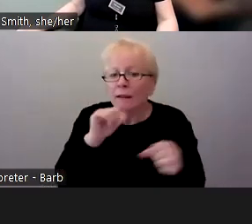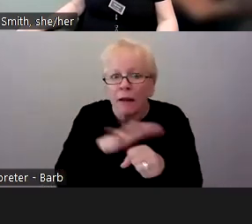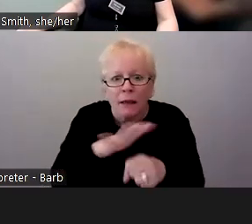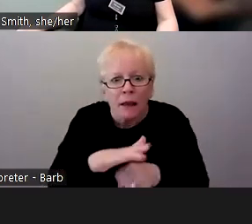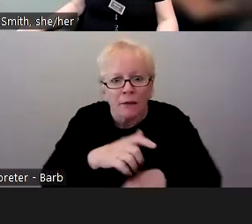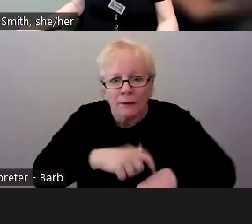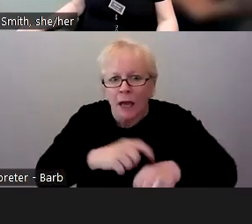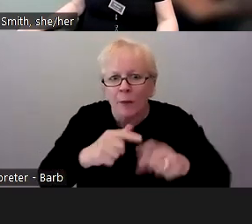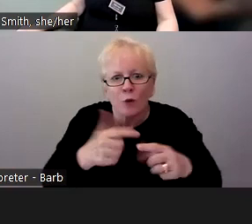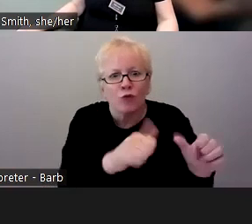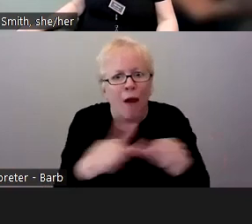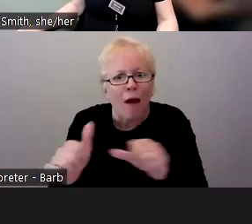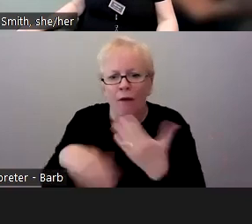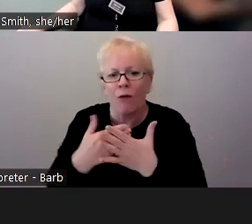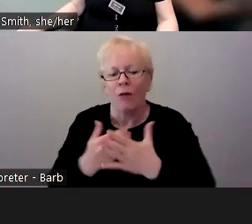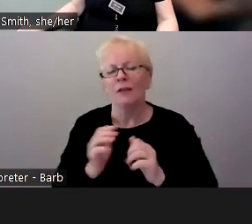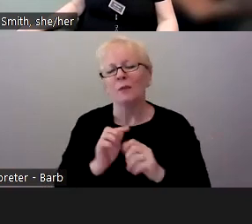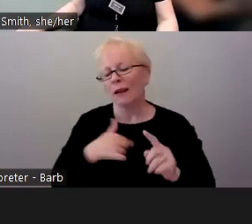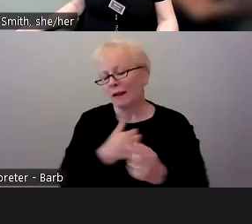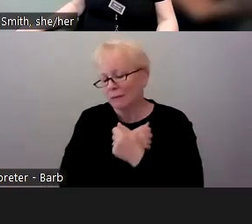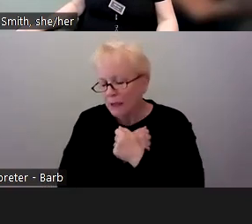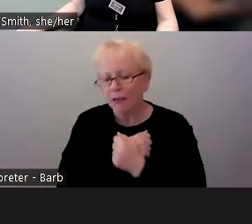But I always love hearing about different things that are working on different campuses